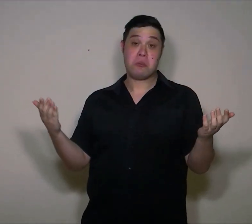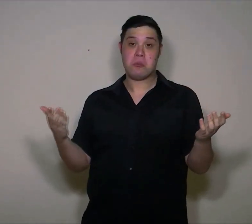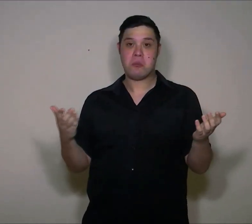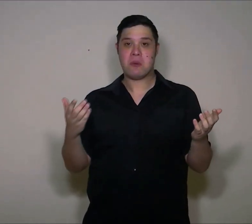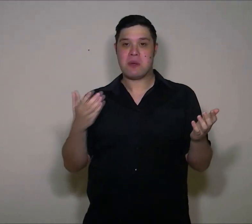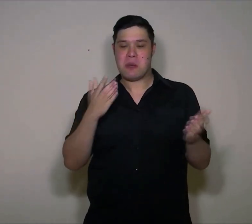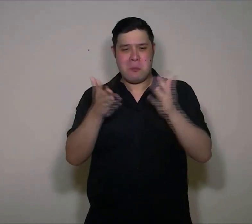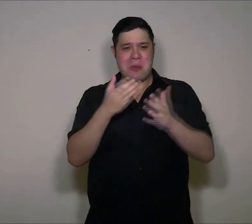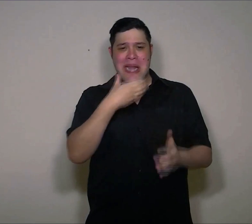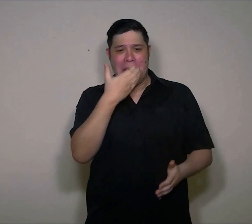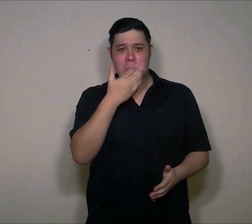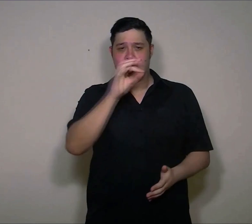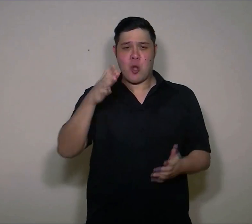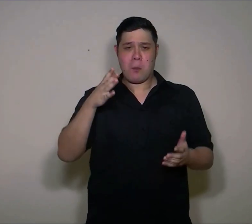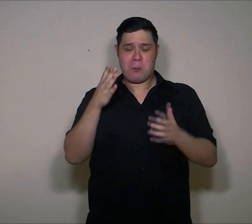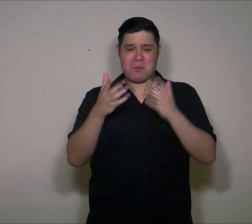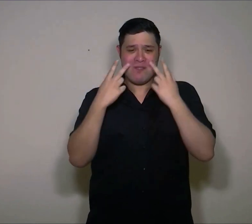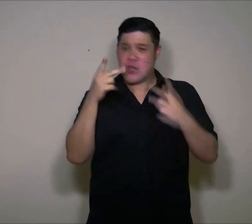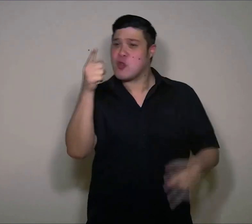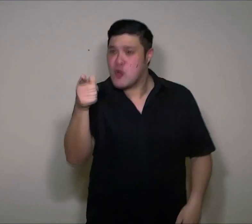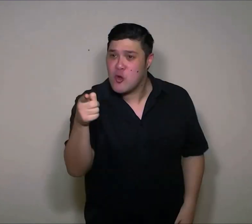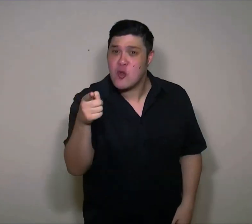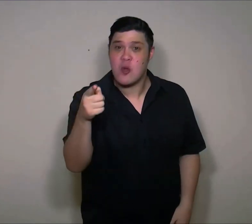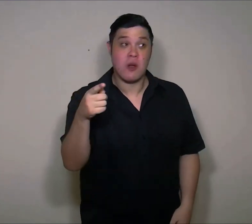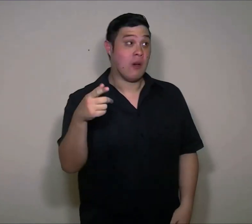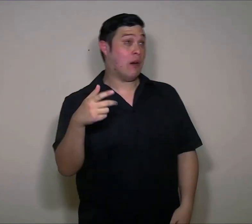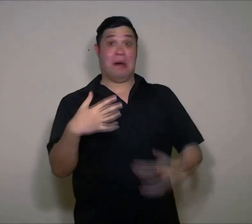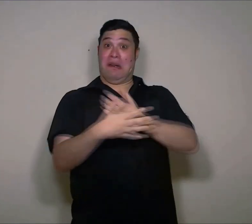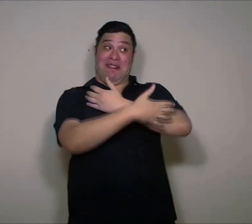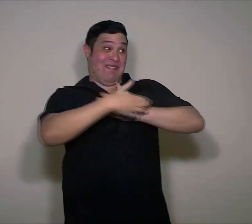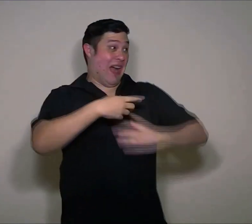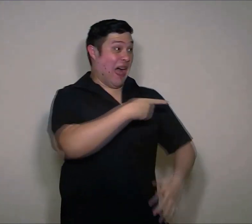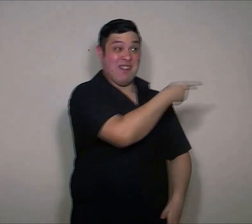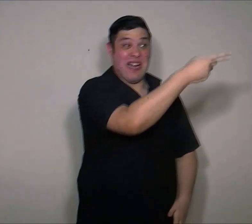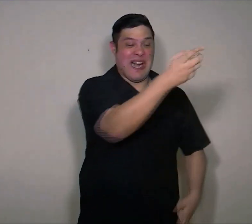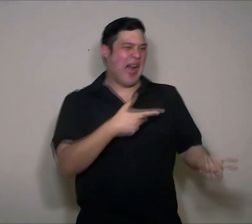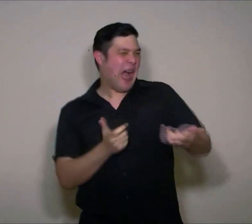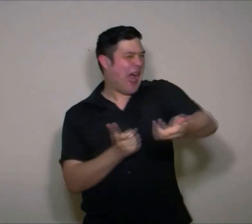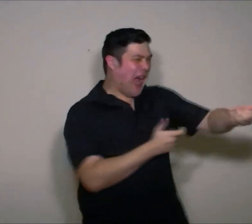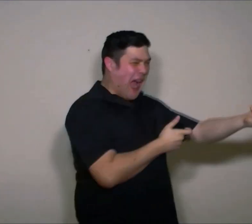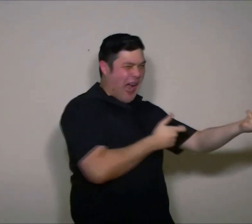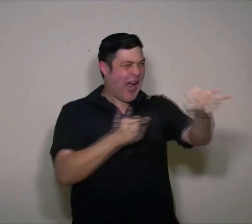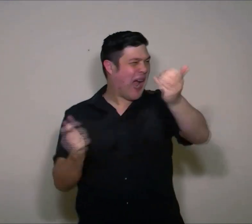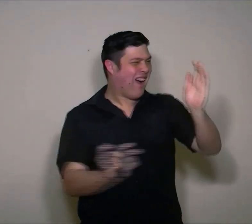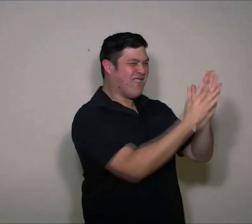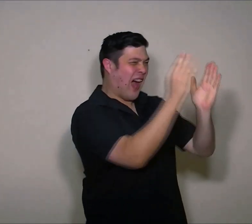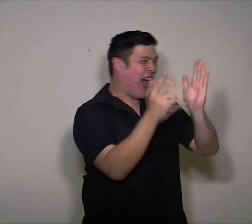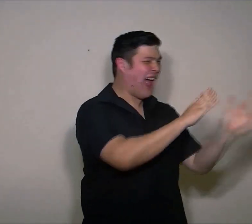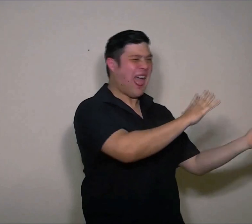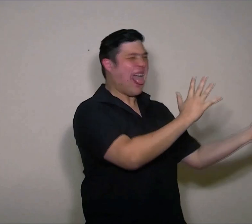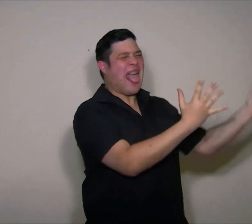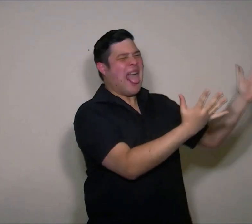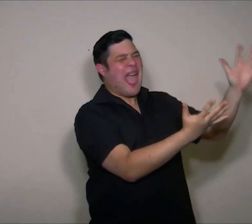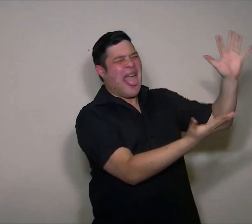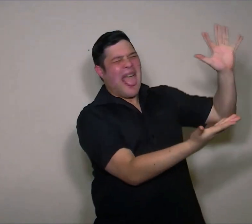But if an apple a day keeps the Doctor away i'm gonna burn that orchard down!